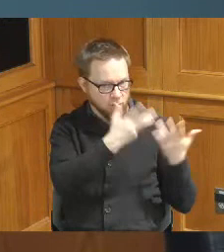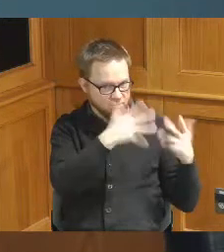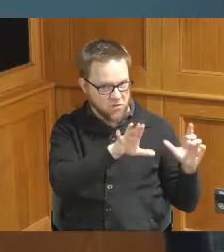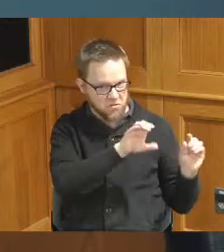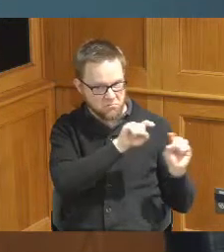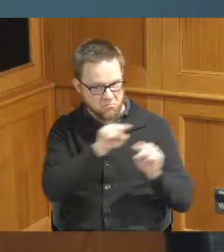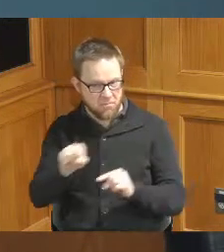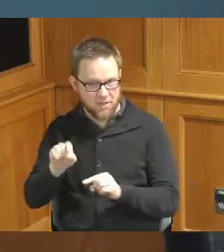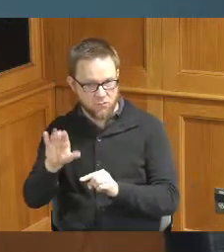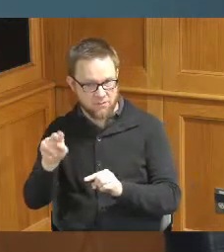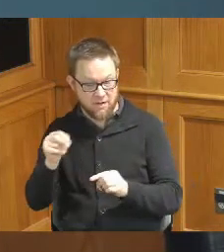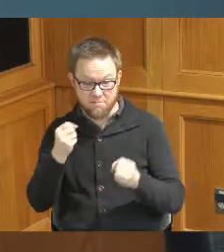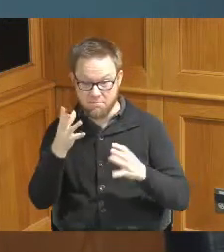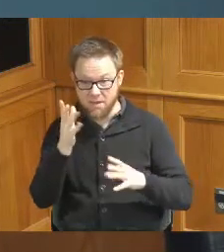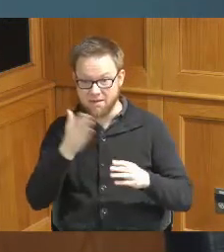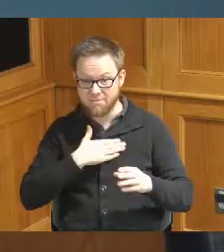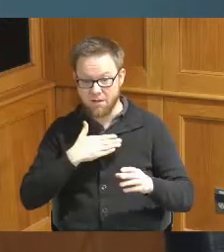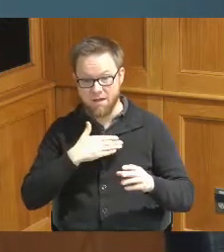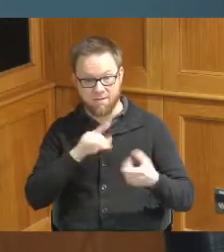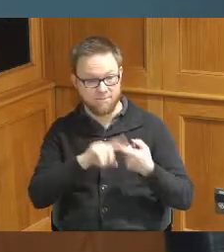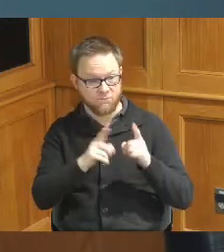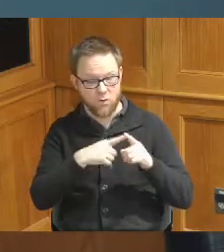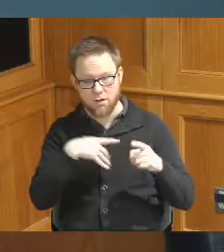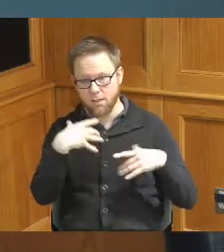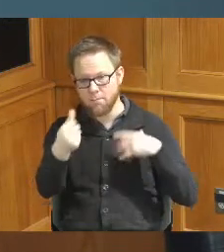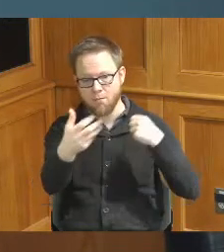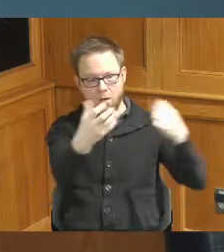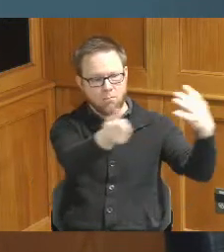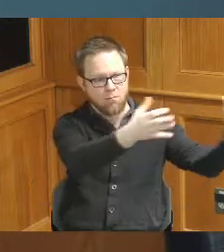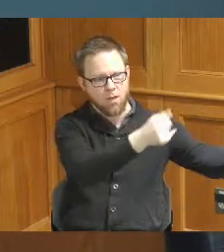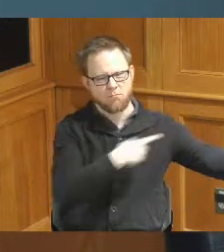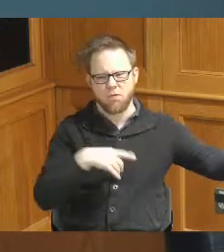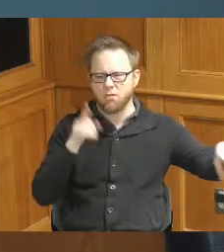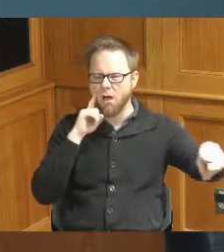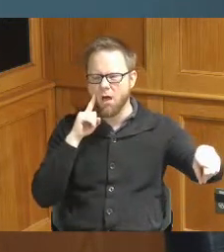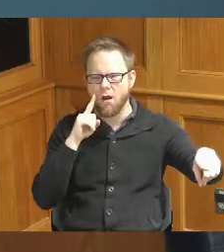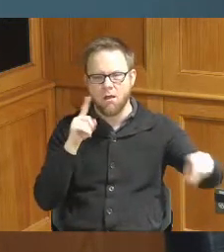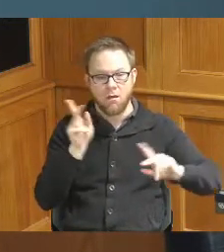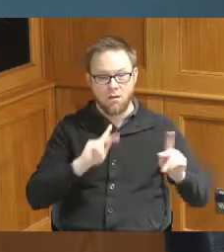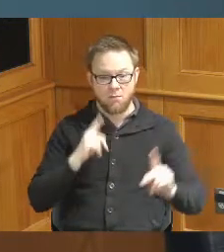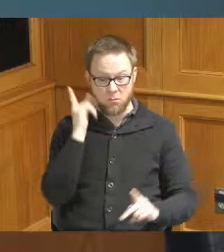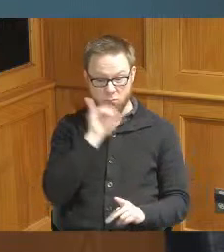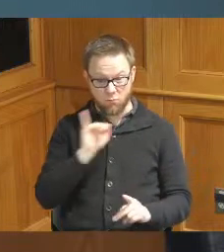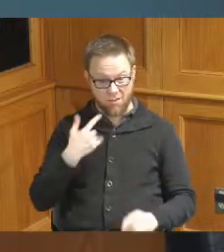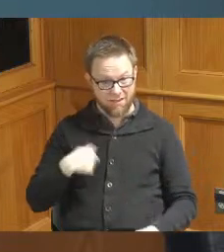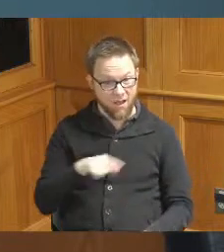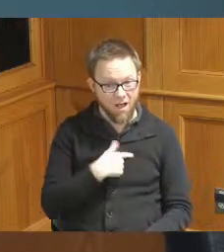never came back to CincinnatI said this is not a place where people that look like us can progress